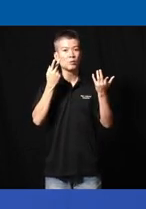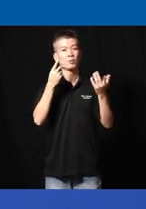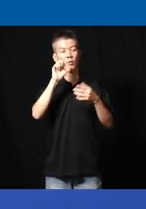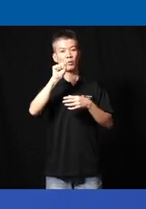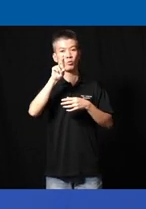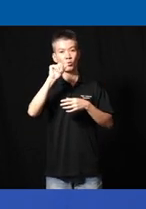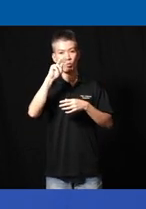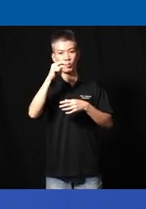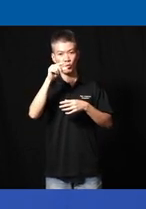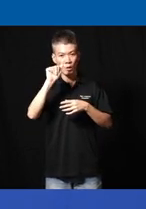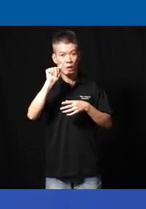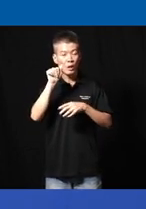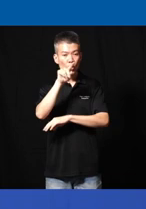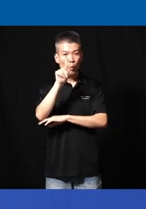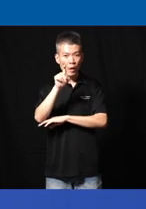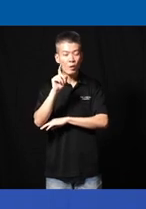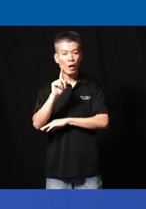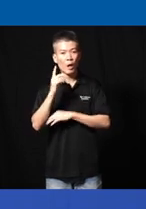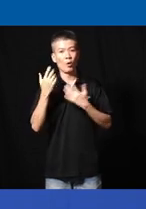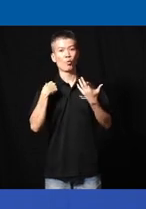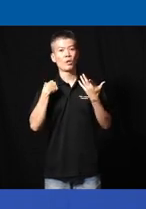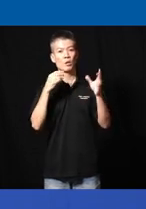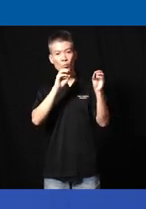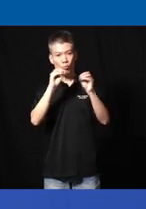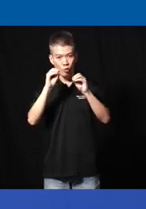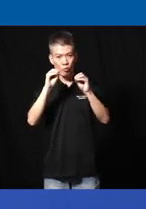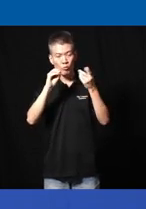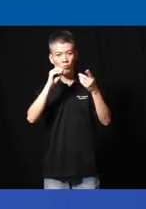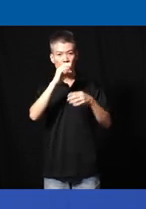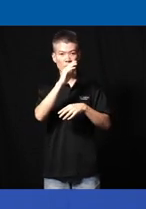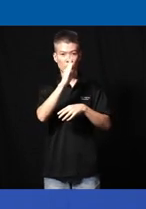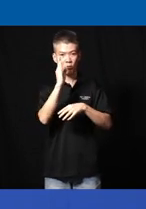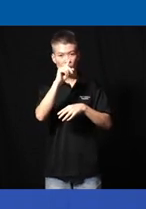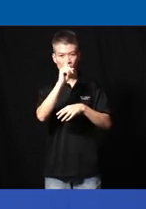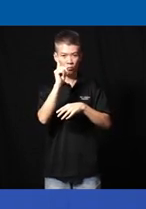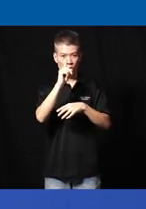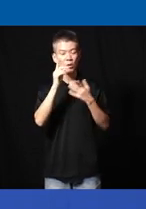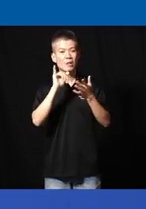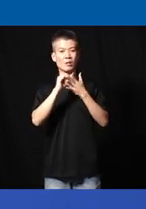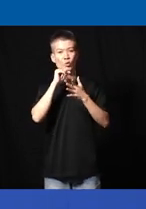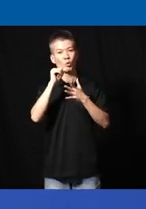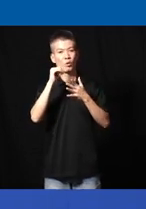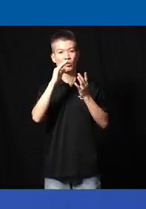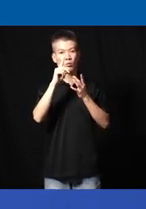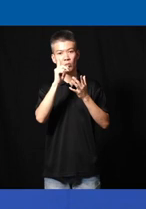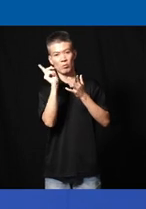question right where you know how do we move the slider such that it is not too overly taged uh